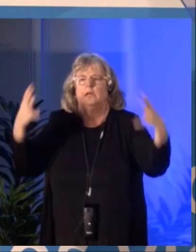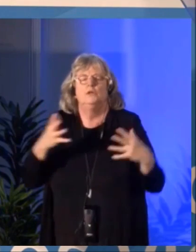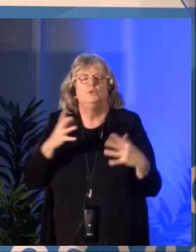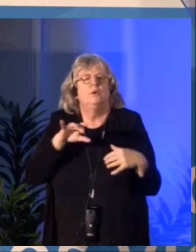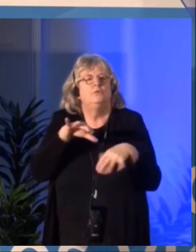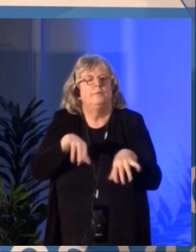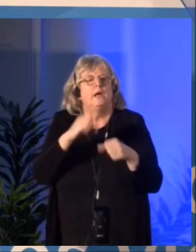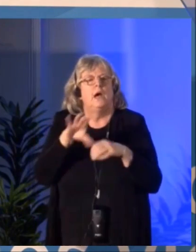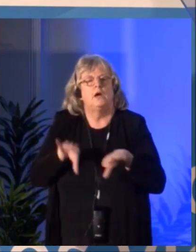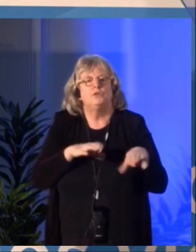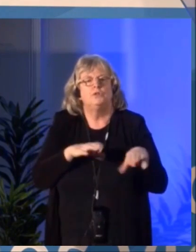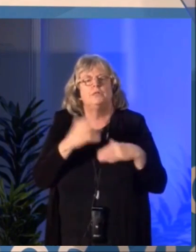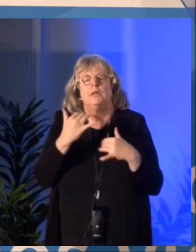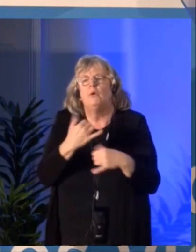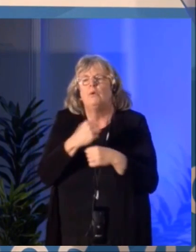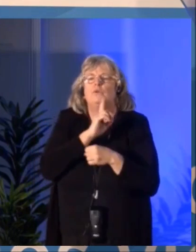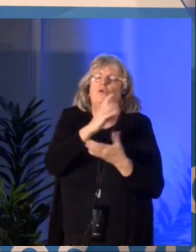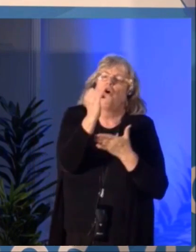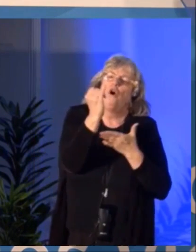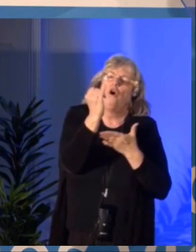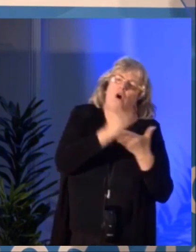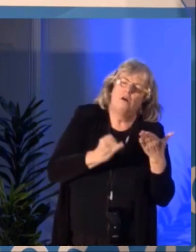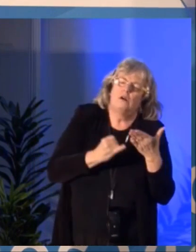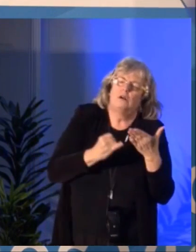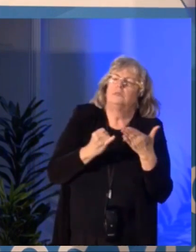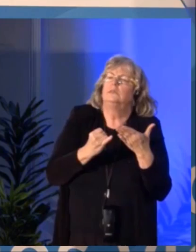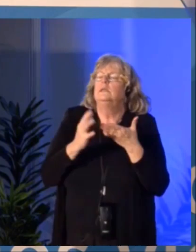and resources that are very much part of the reality in Canada.